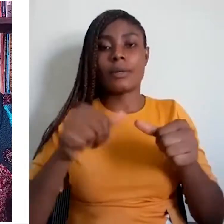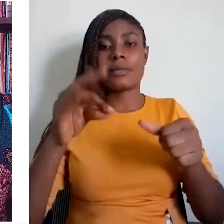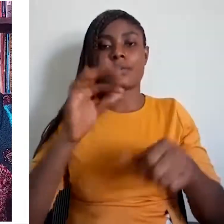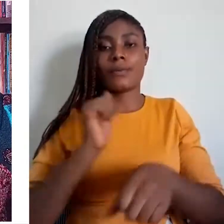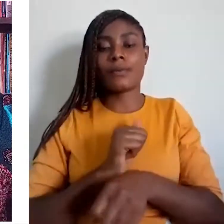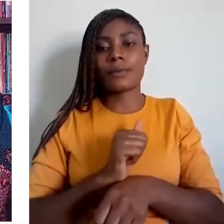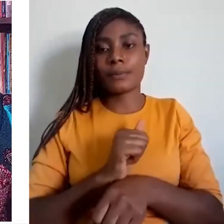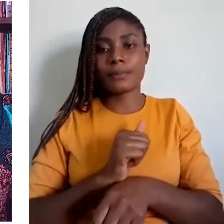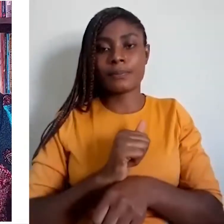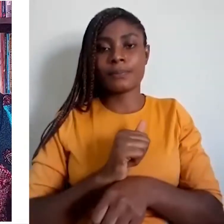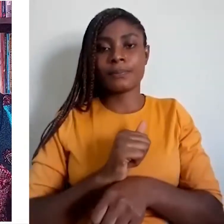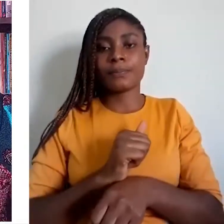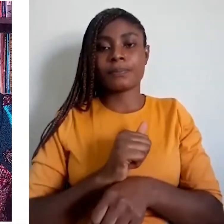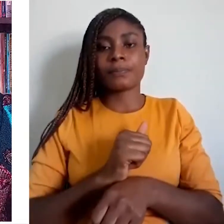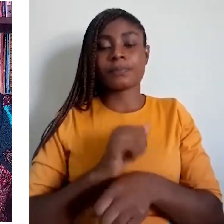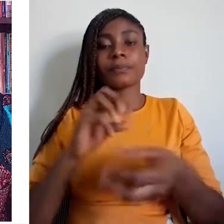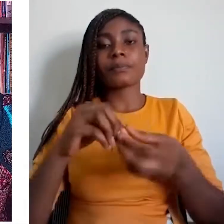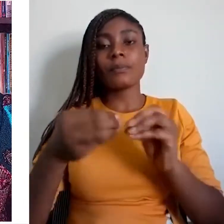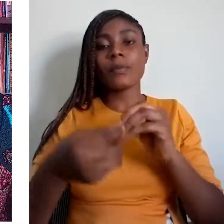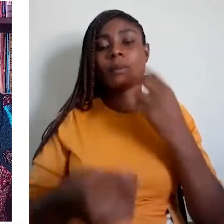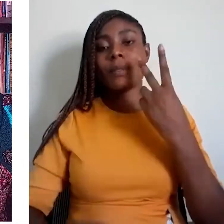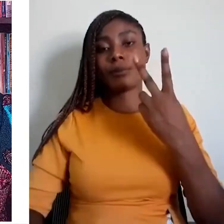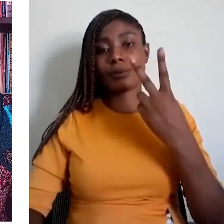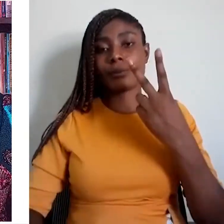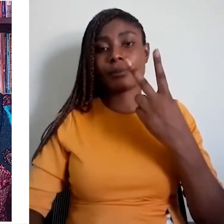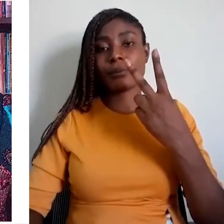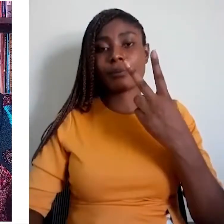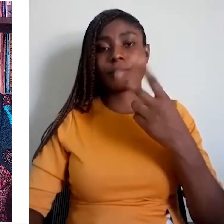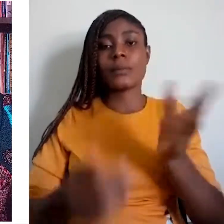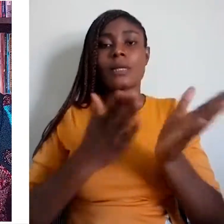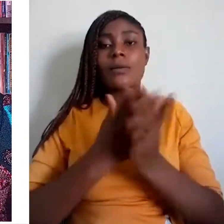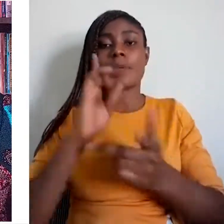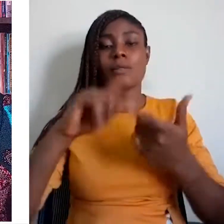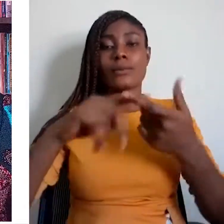The Constitution of the Federal Republic of Nigeria empowers the three major languages